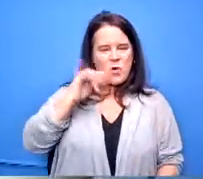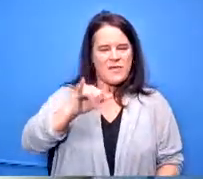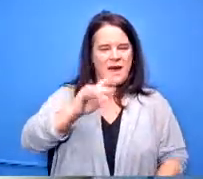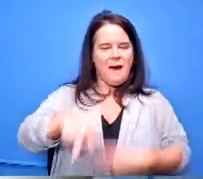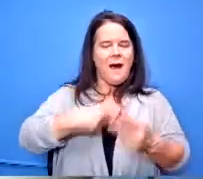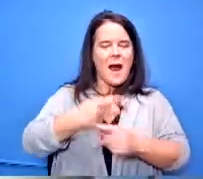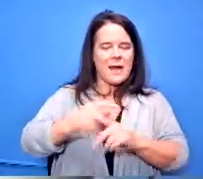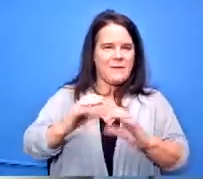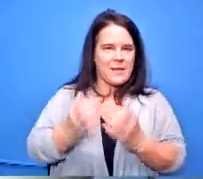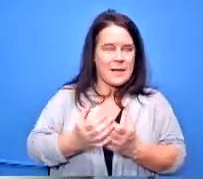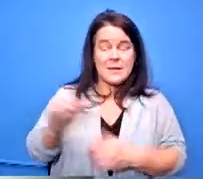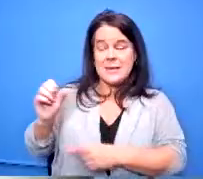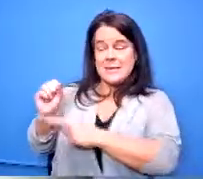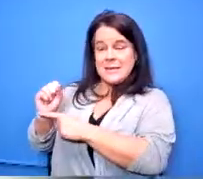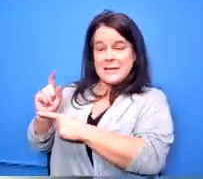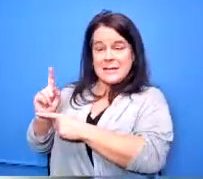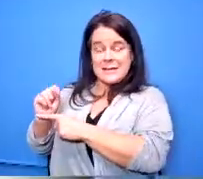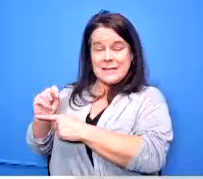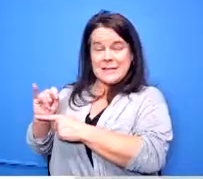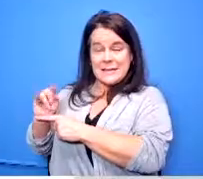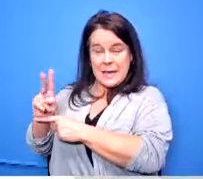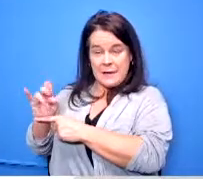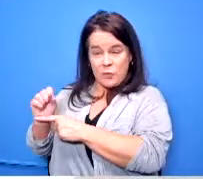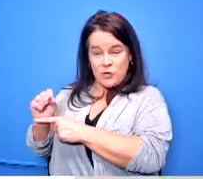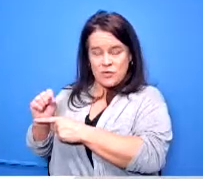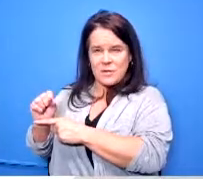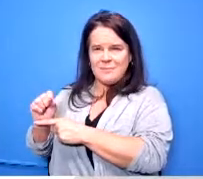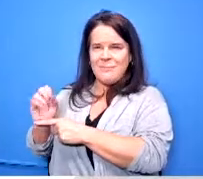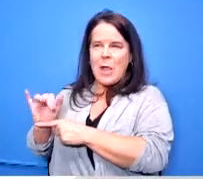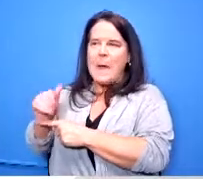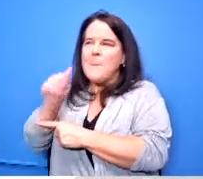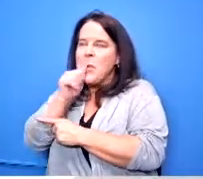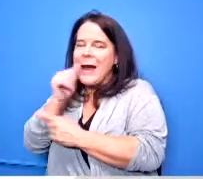stiver students are in uh basically private lessons with adjuncts for the most part is